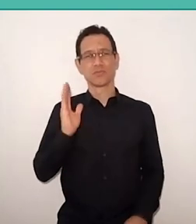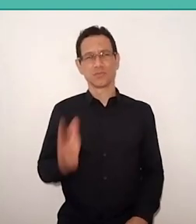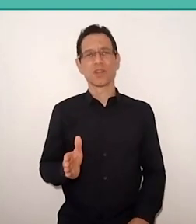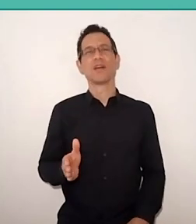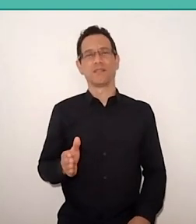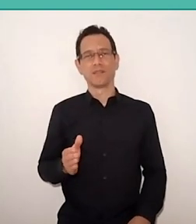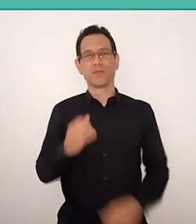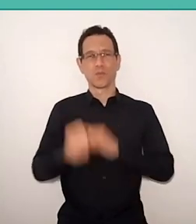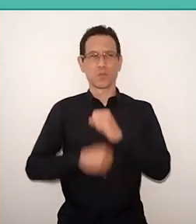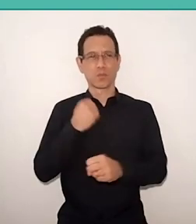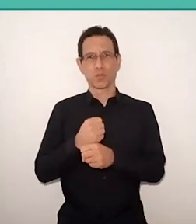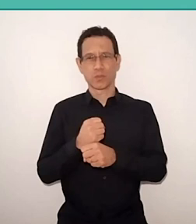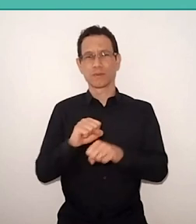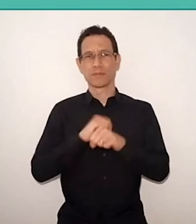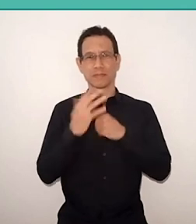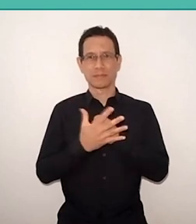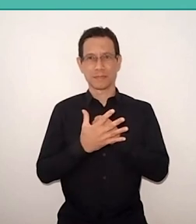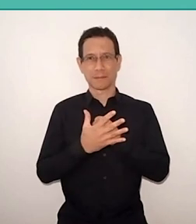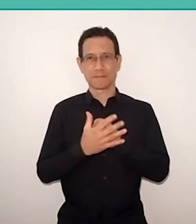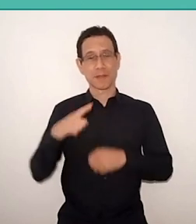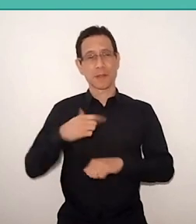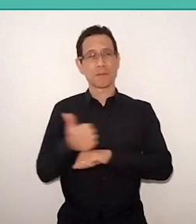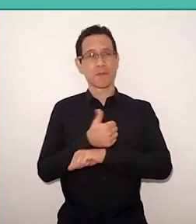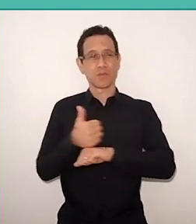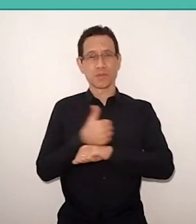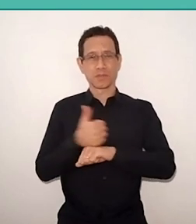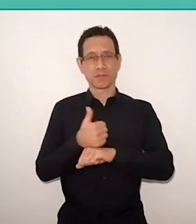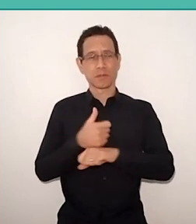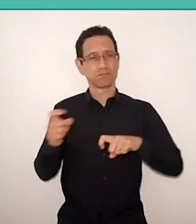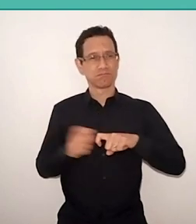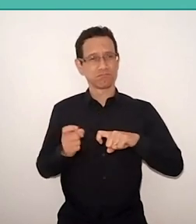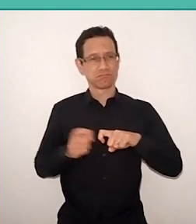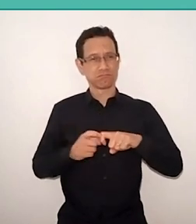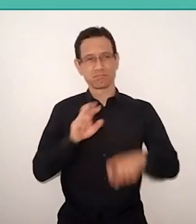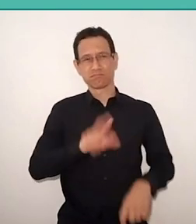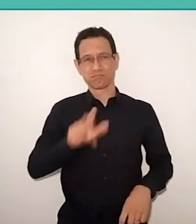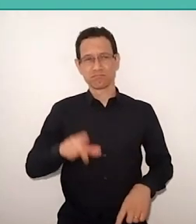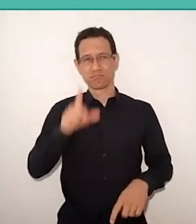starting with the professionals health care and to all teachers and education workers,